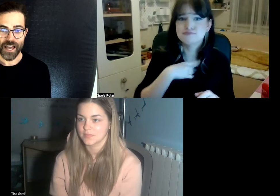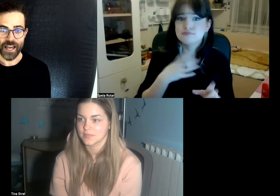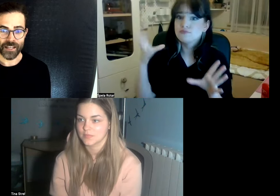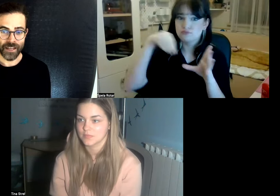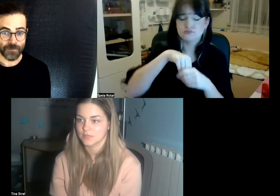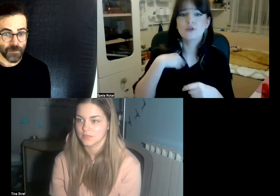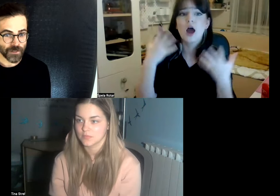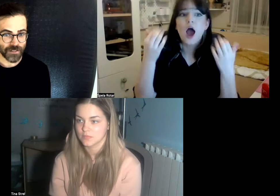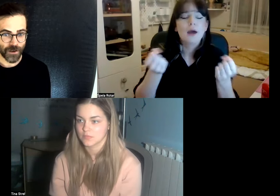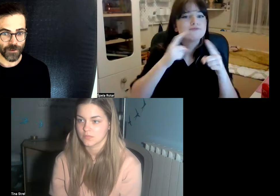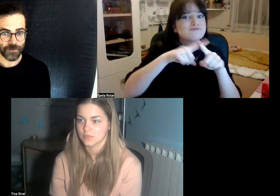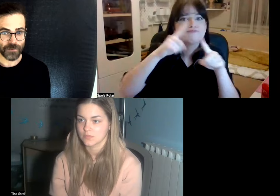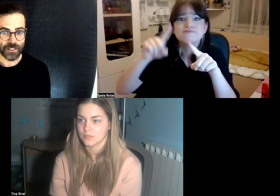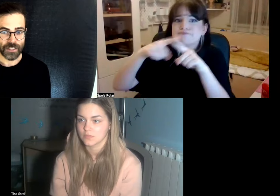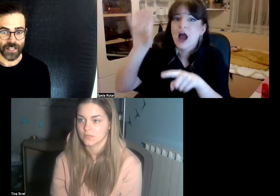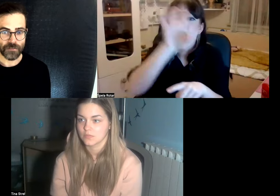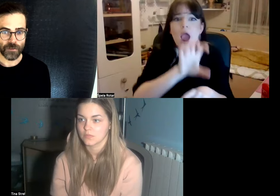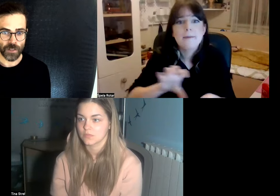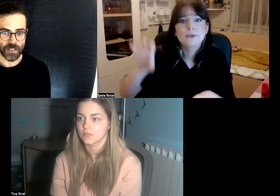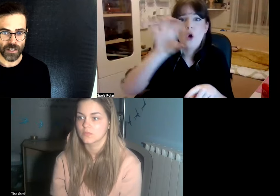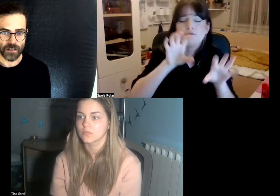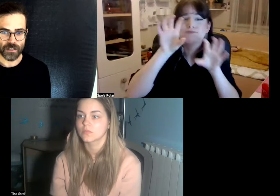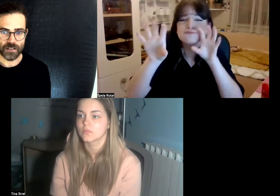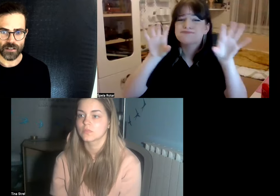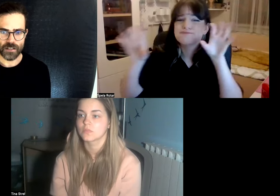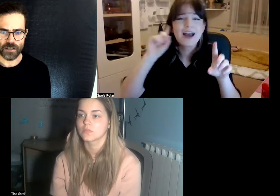and as members of deaf community